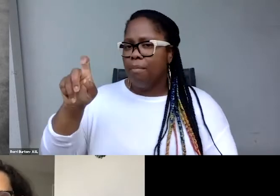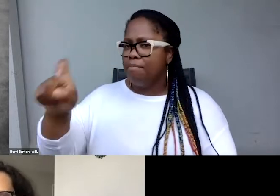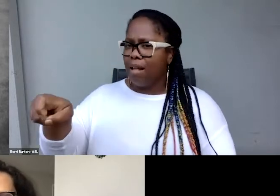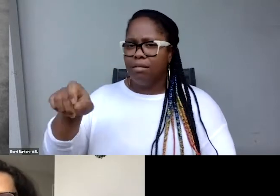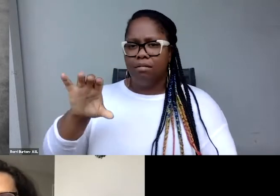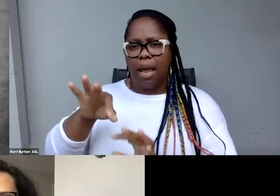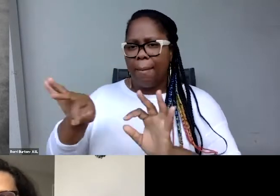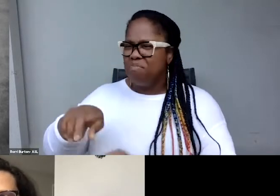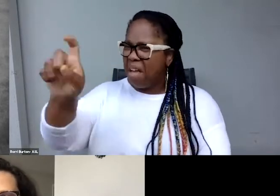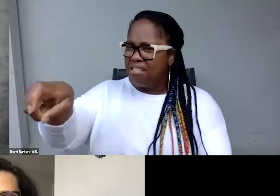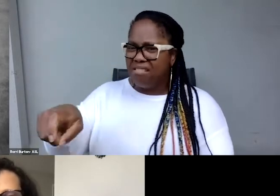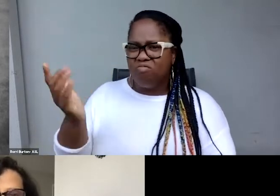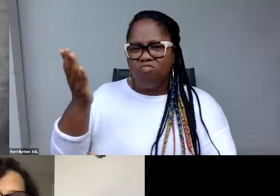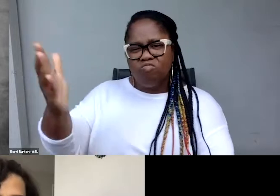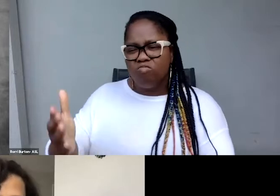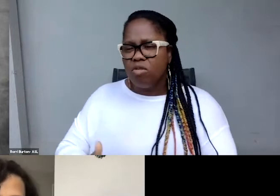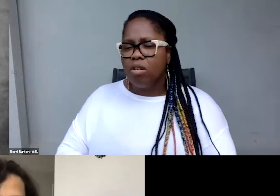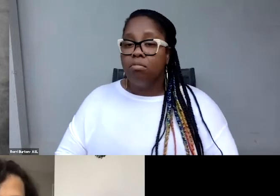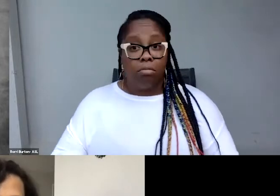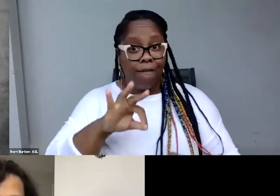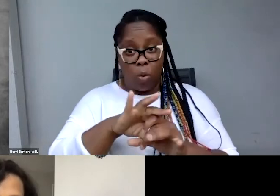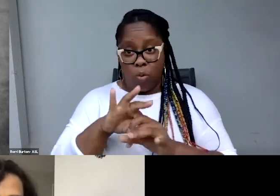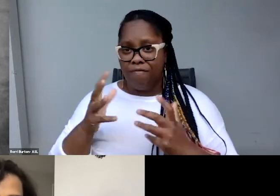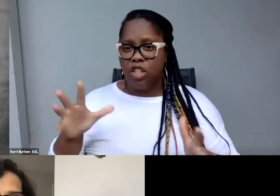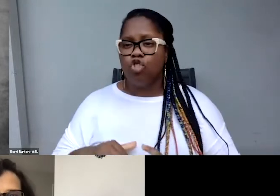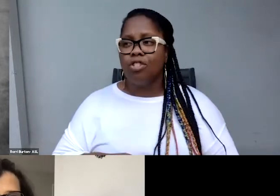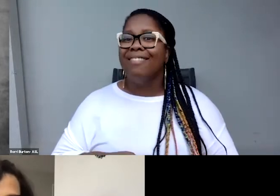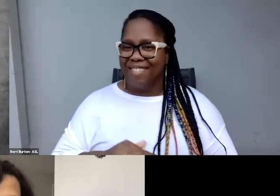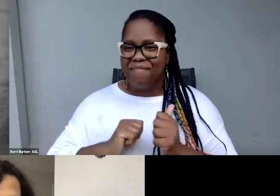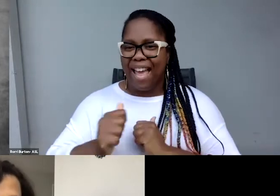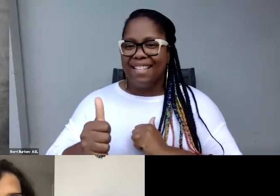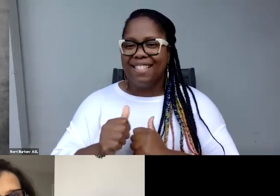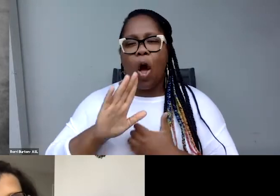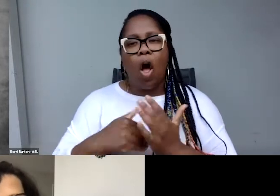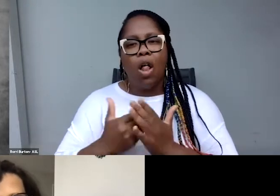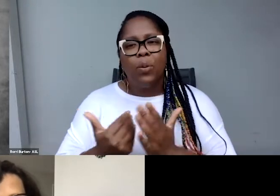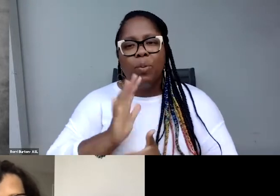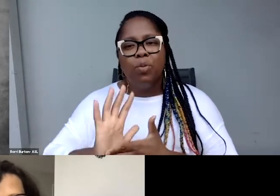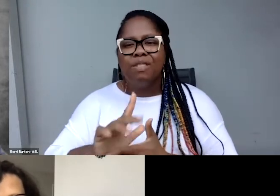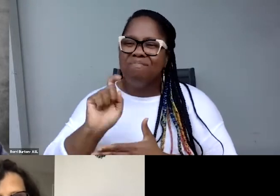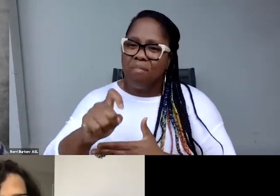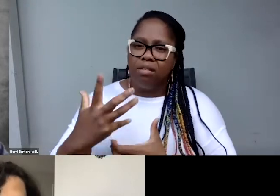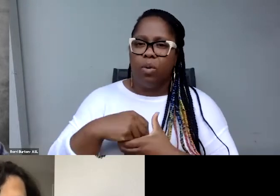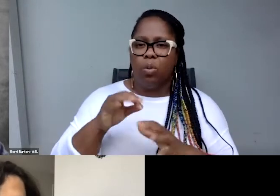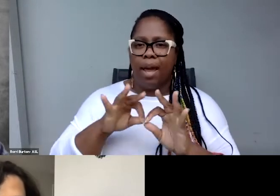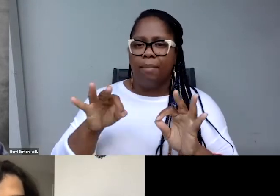and we passed a rule that all new titles coming in have to have captions. Some of our older films were exempt.